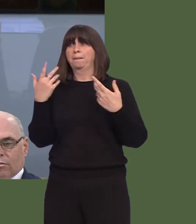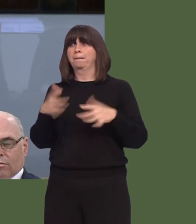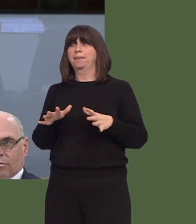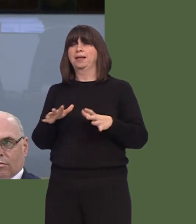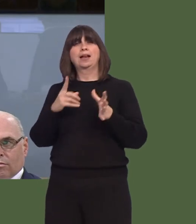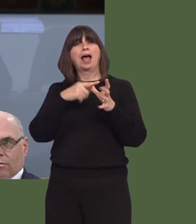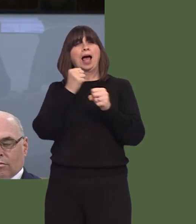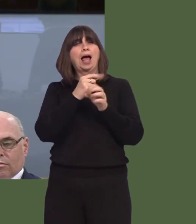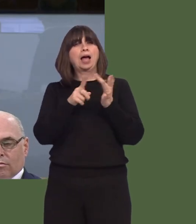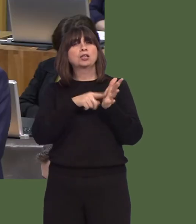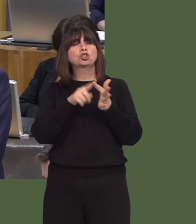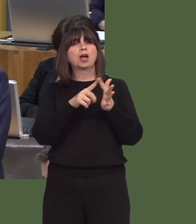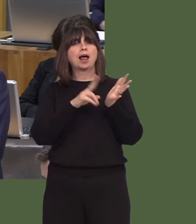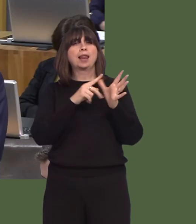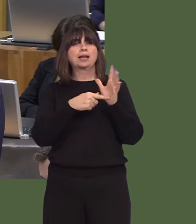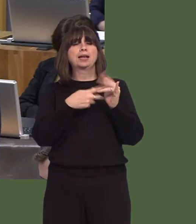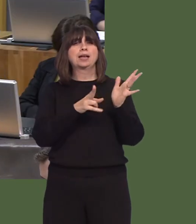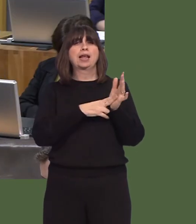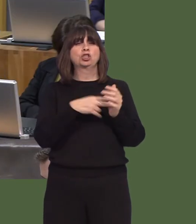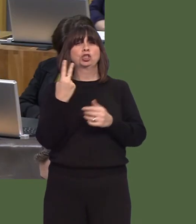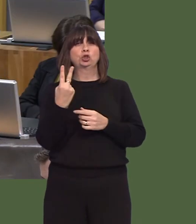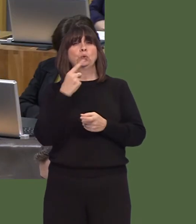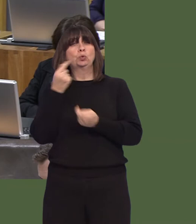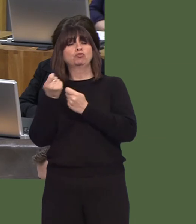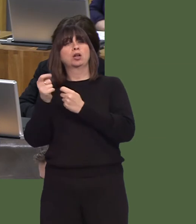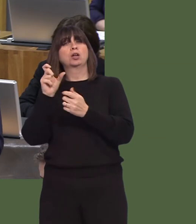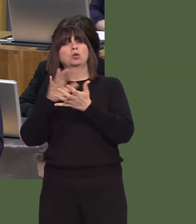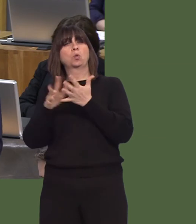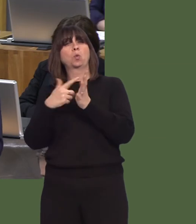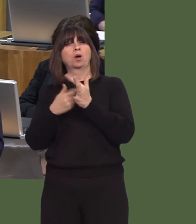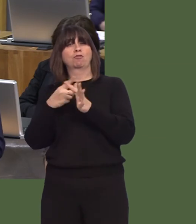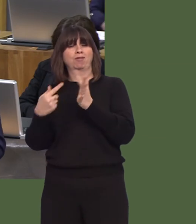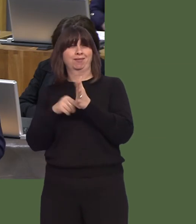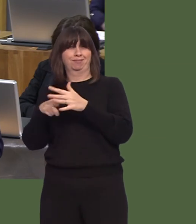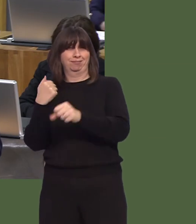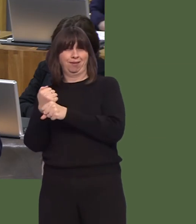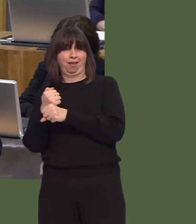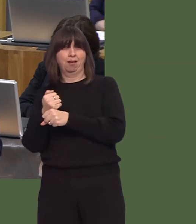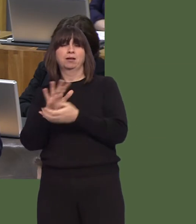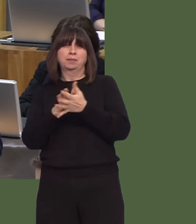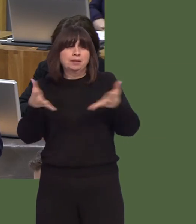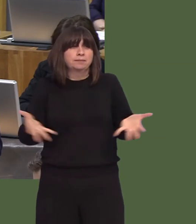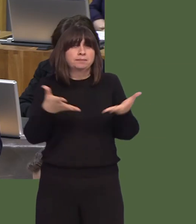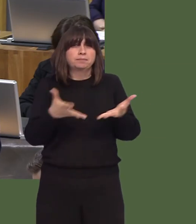our Agile Nation 2 project, run by Chwarae Teg. We are seeing that, with the right training and support, we can help women move into management